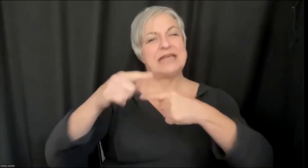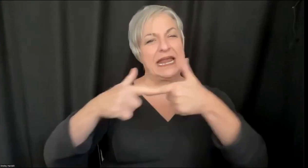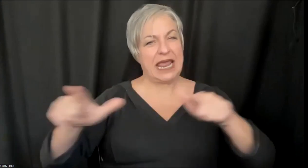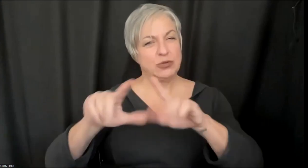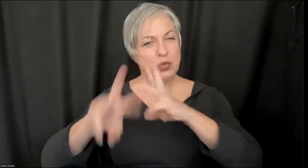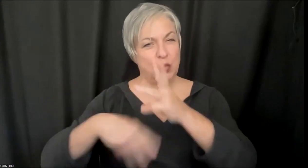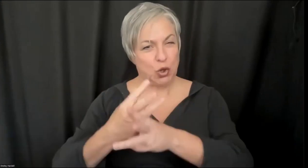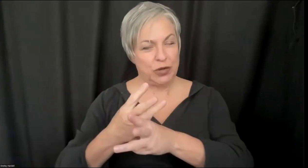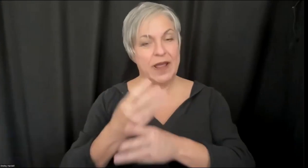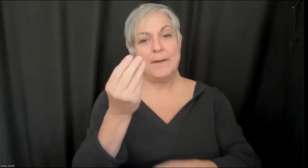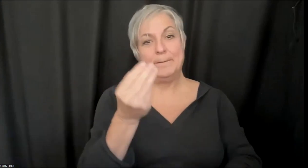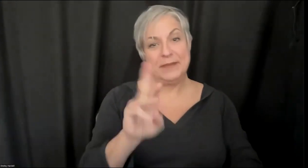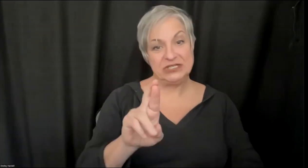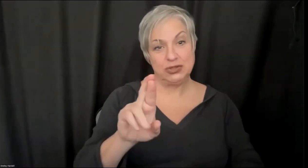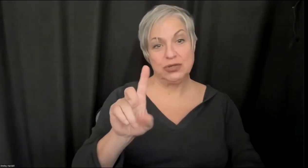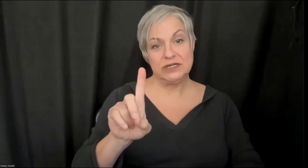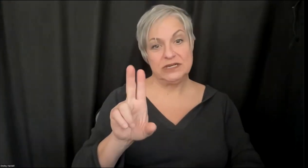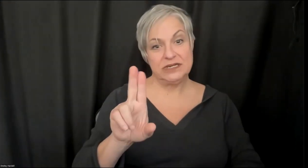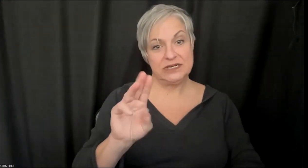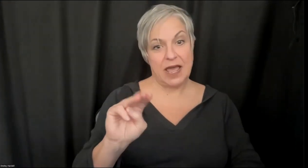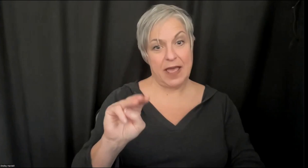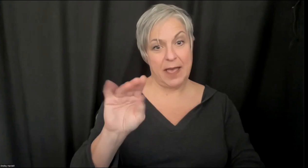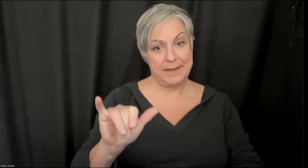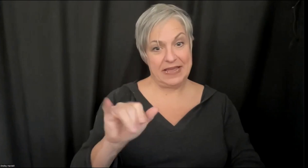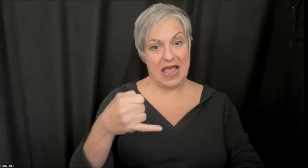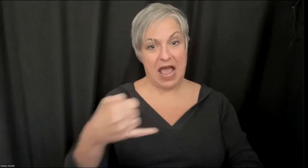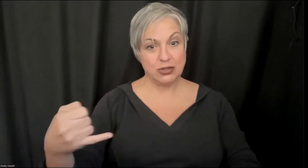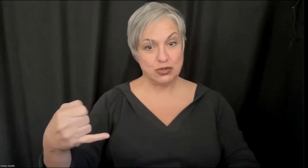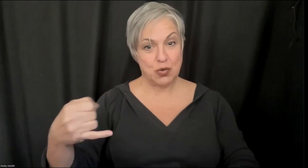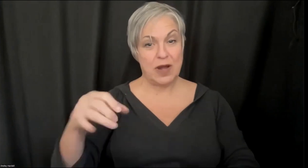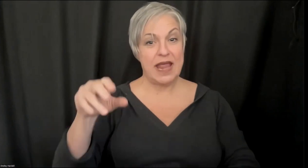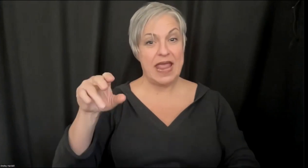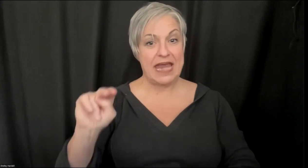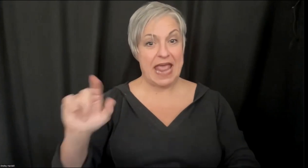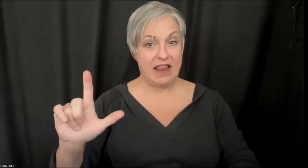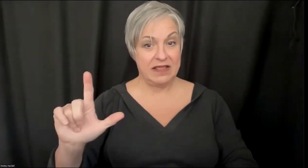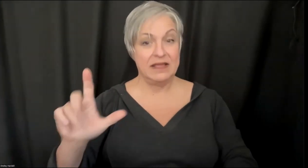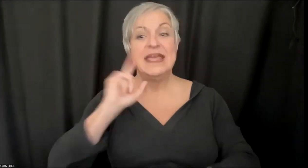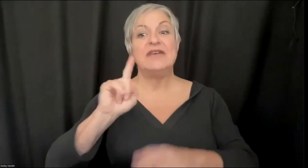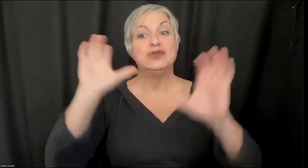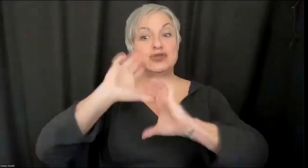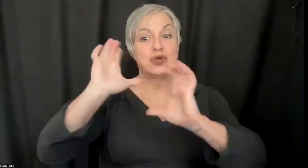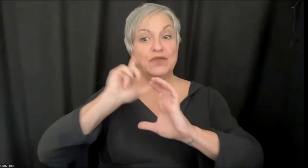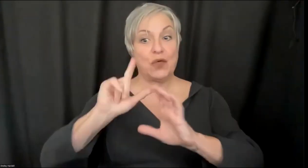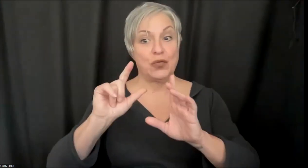in and search for those worlds, you can go in there and you can